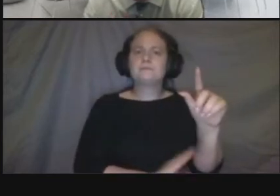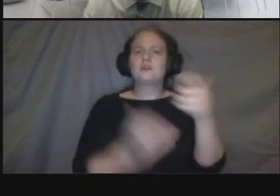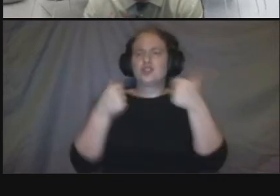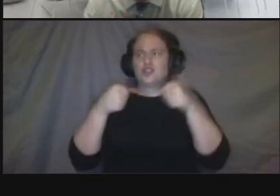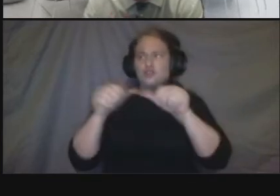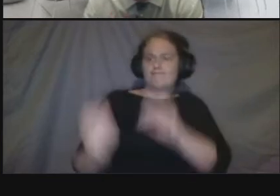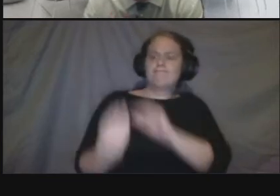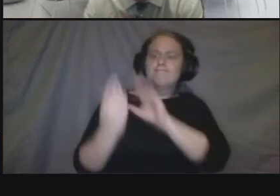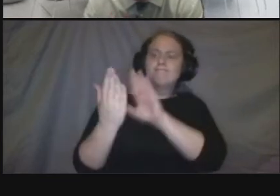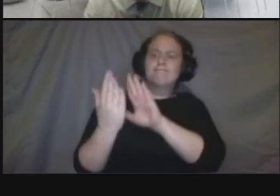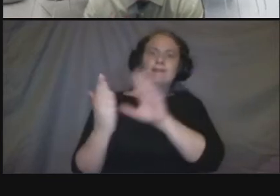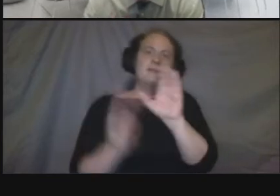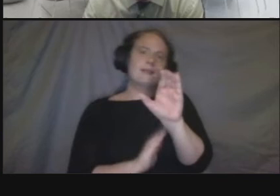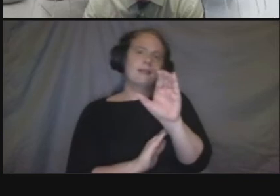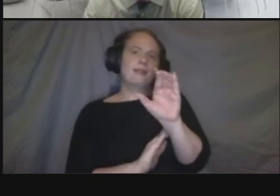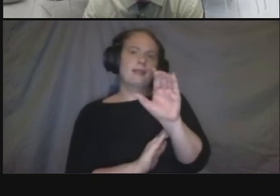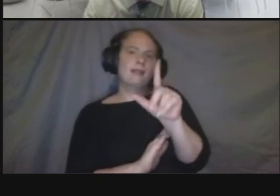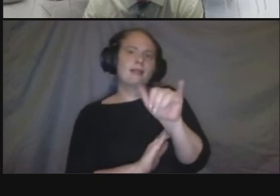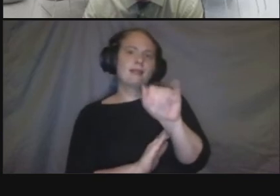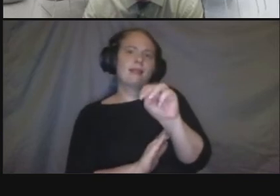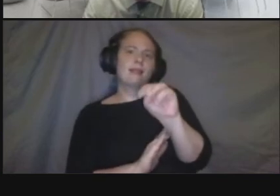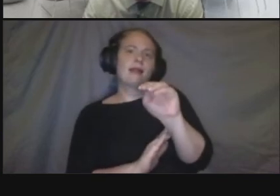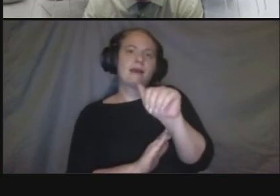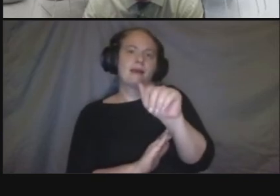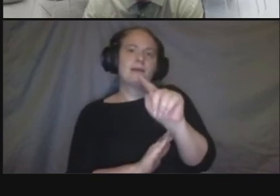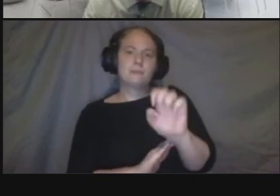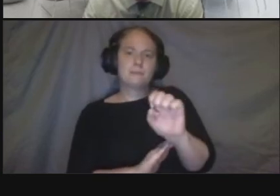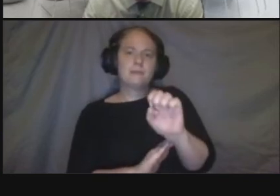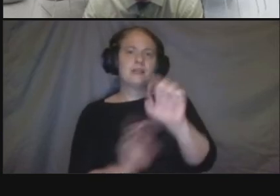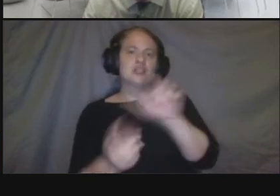benefits what we're doing and secondary benefit is really helping on the climate change side